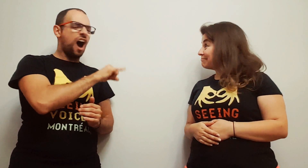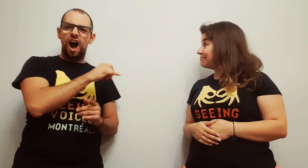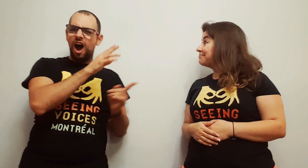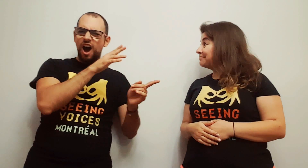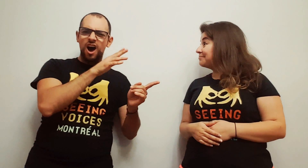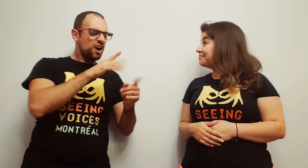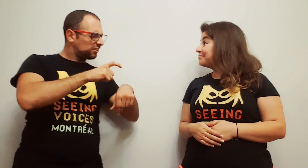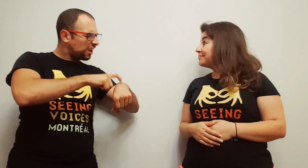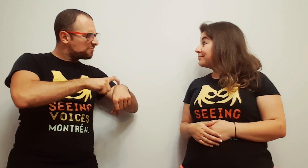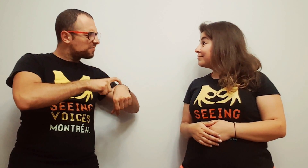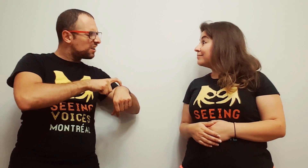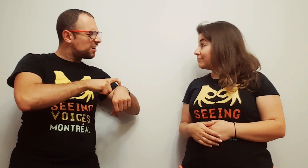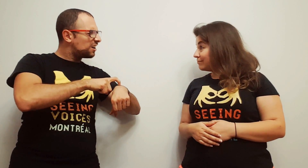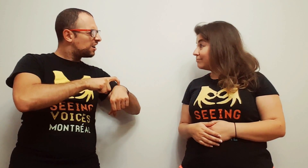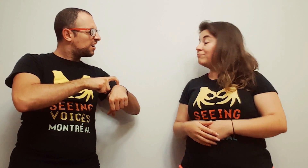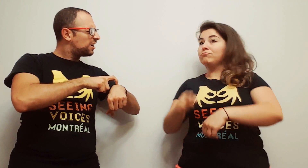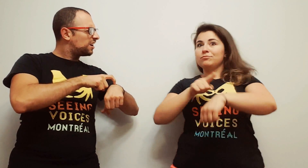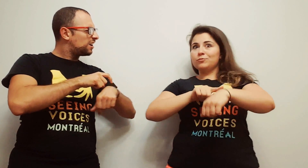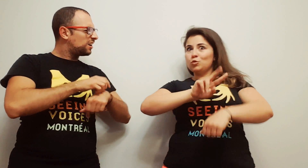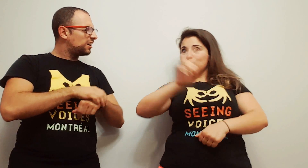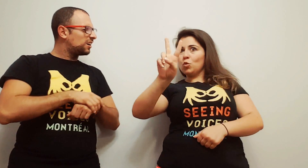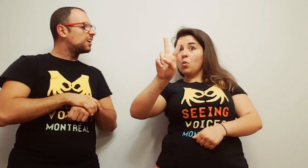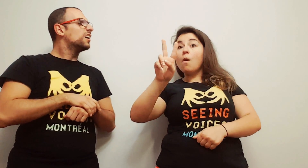And what time is it at? 2pm.